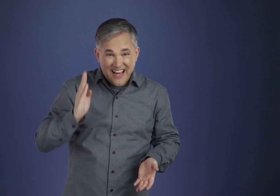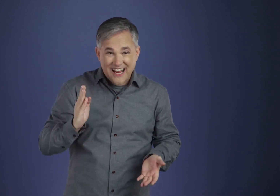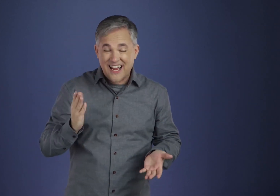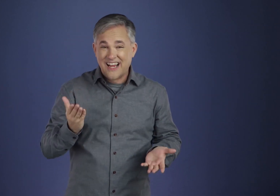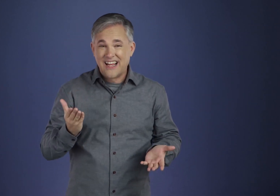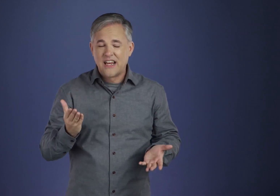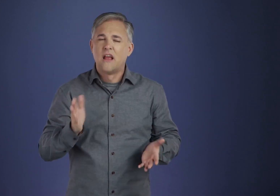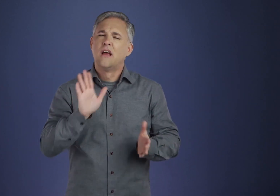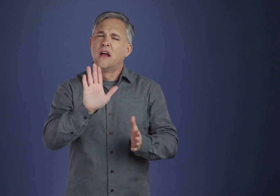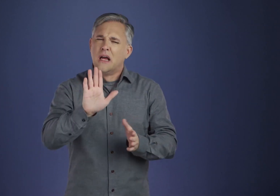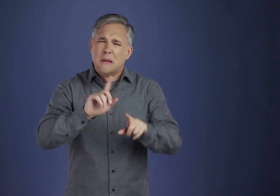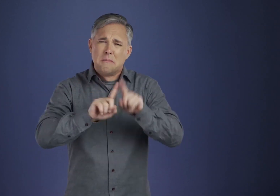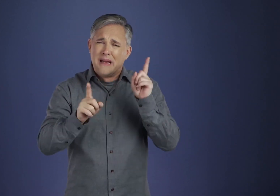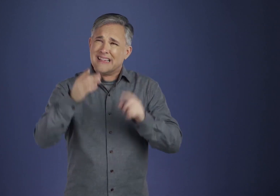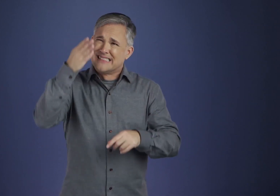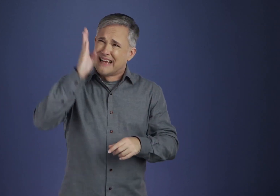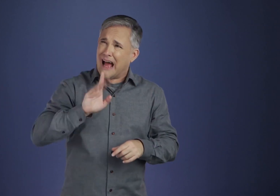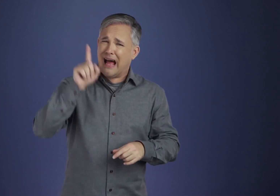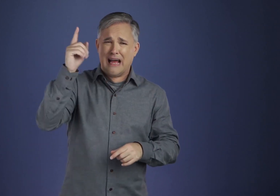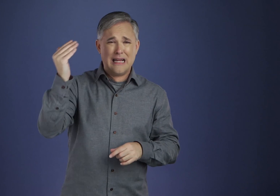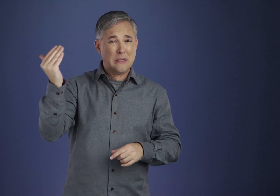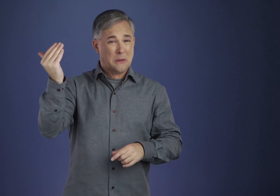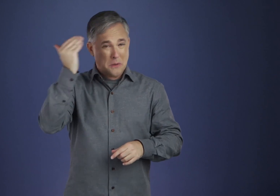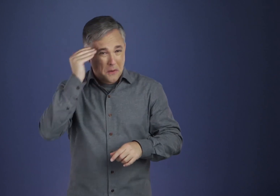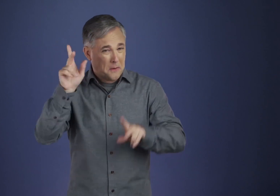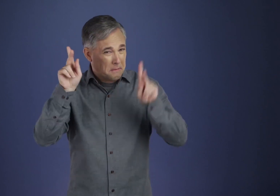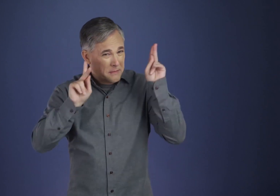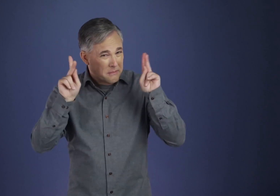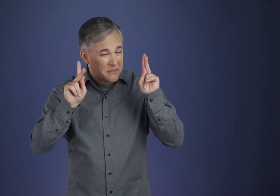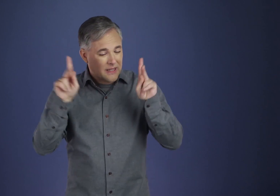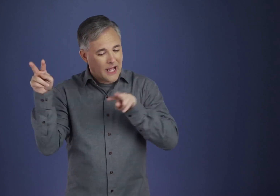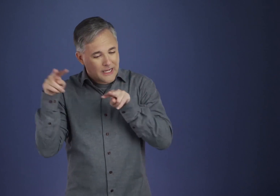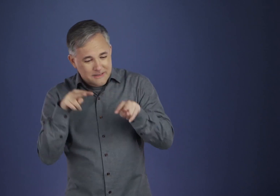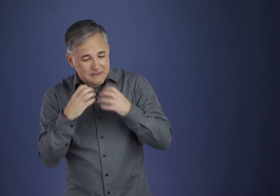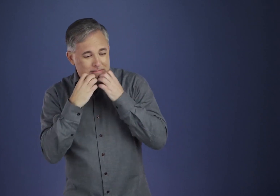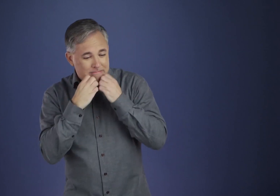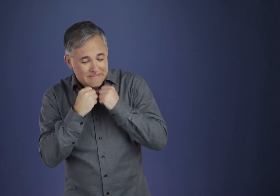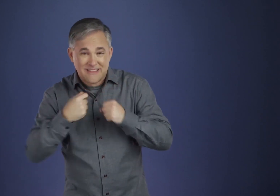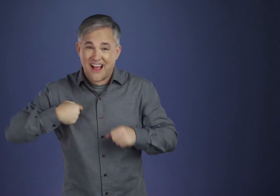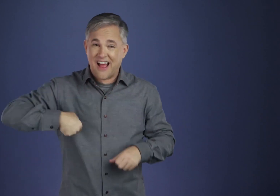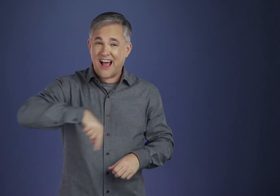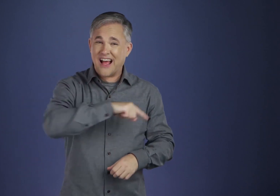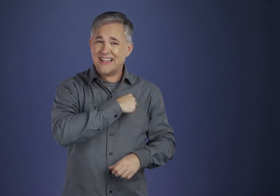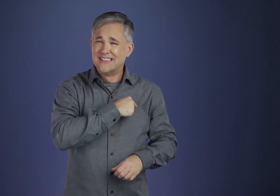But certainly there wasn't any evidence of a God who knew or cared about human beings.